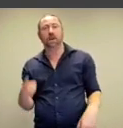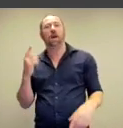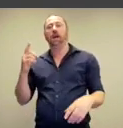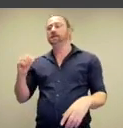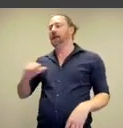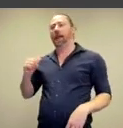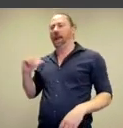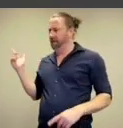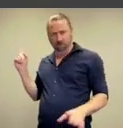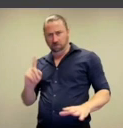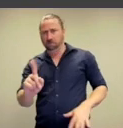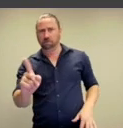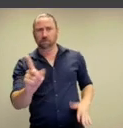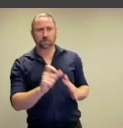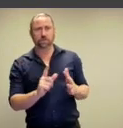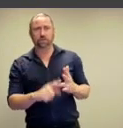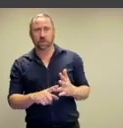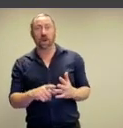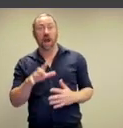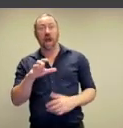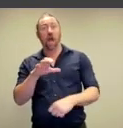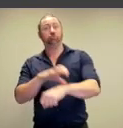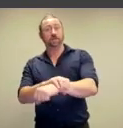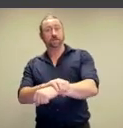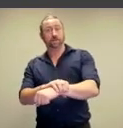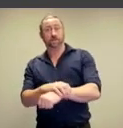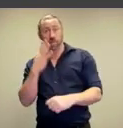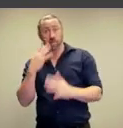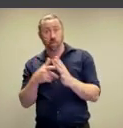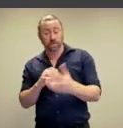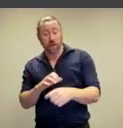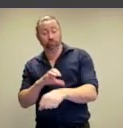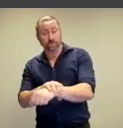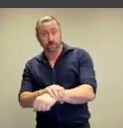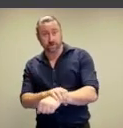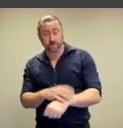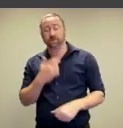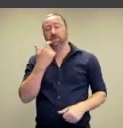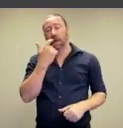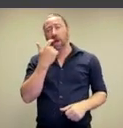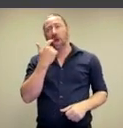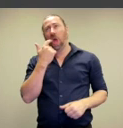She was quickly approached by gallery staff